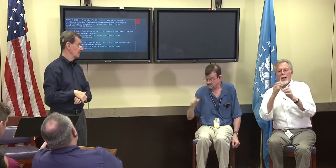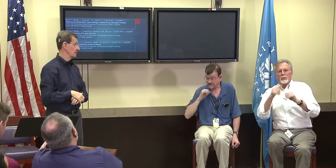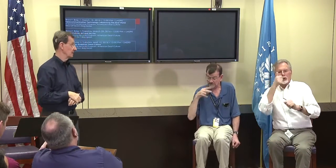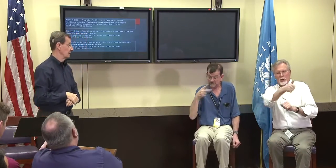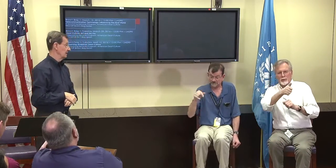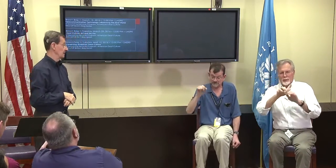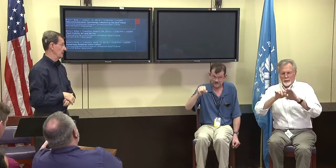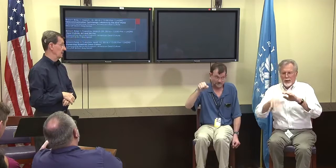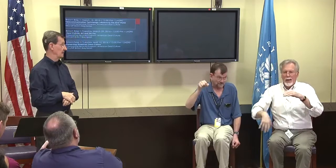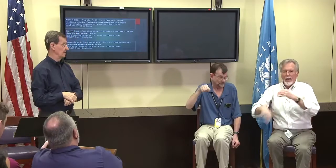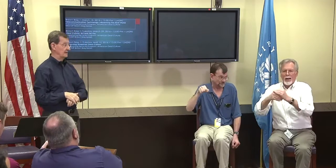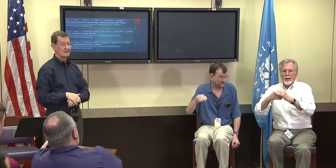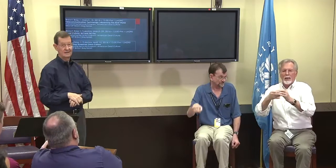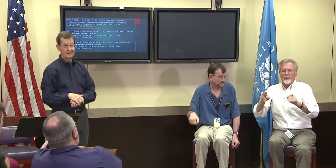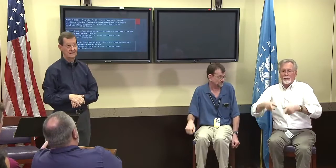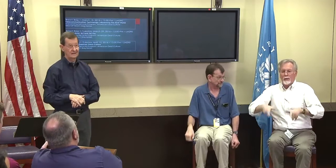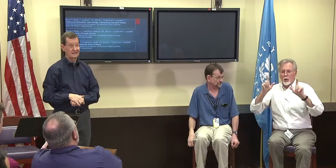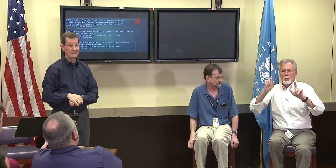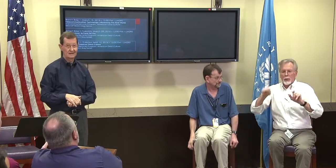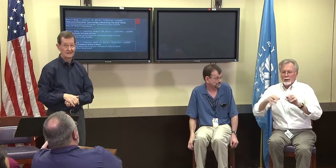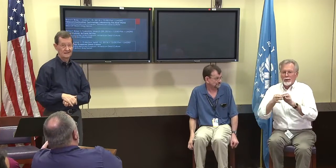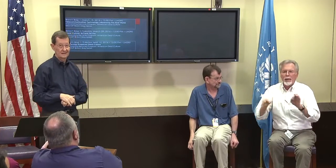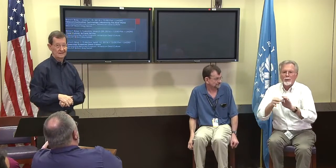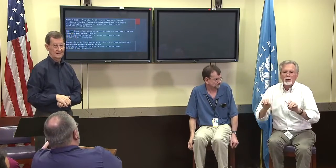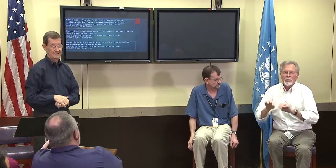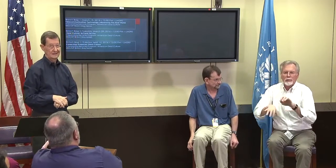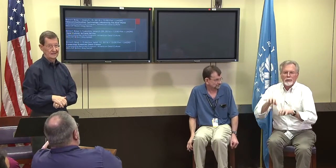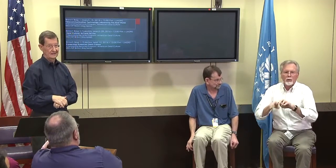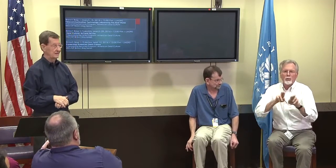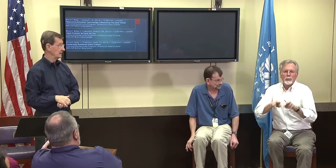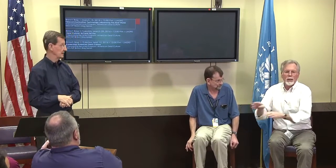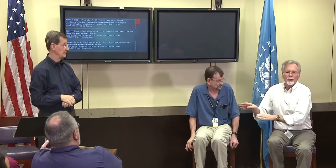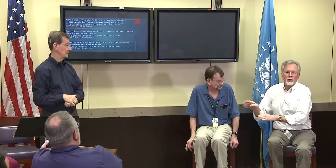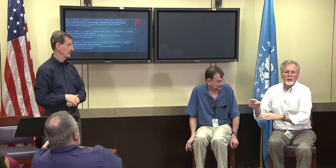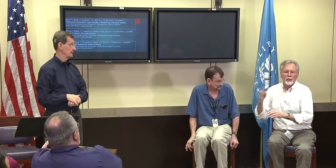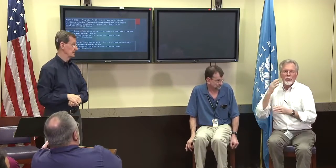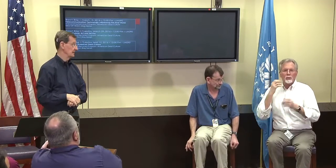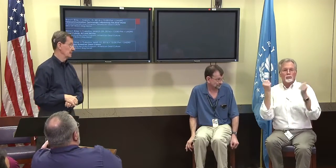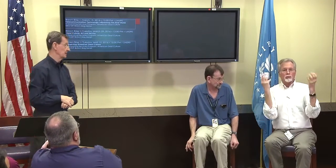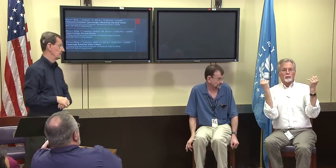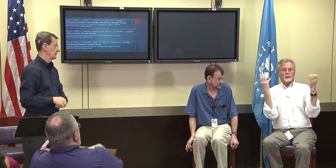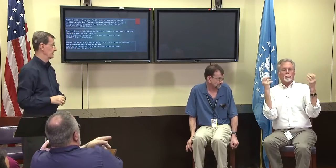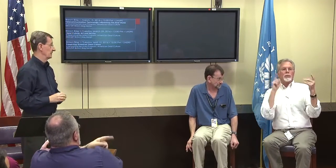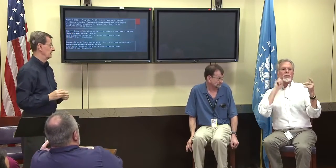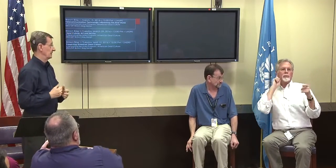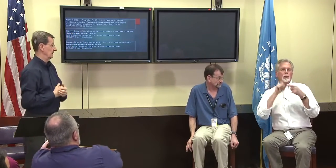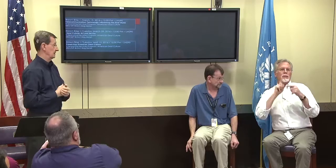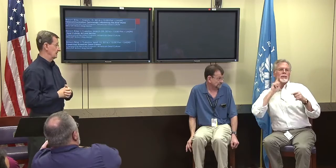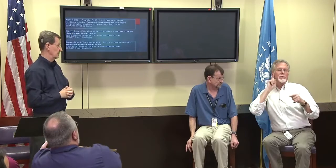that there are some video logs that they will add captioning but they have to, this is Fred speaking.